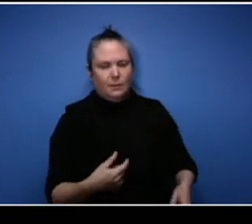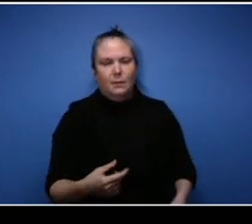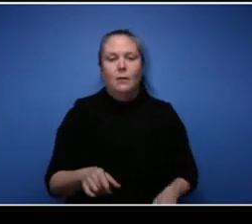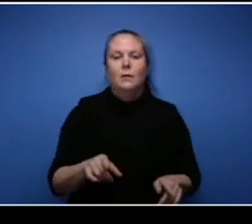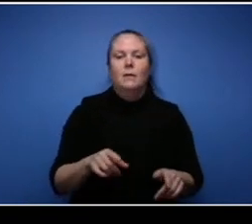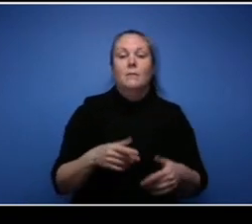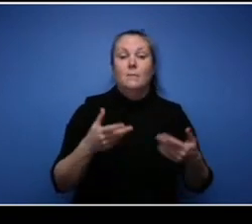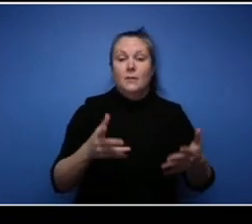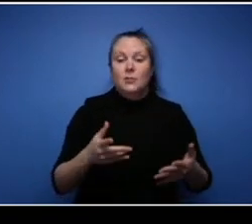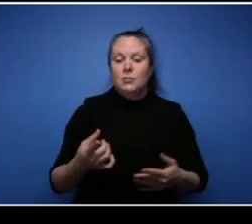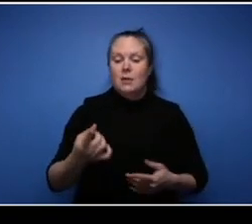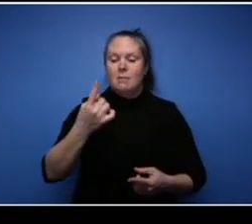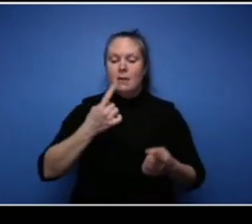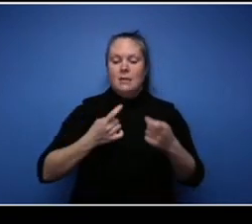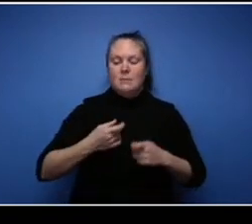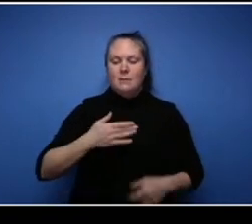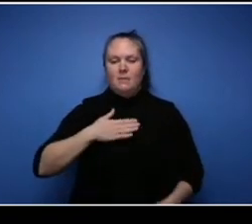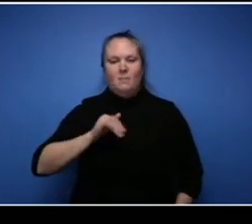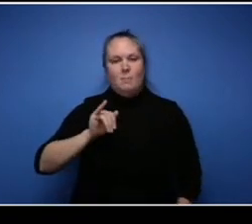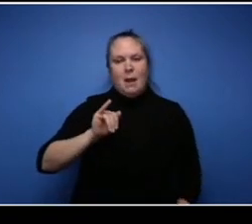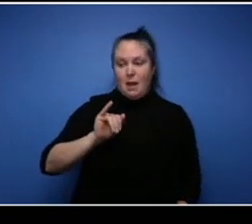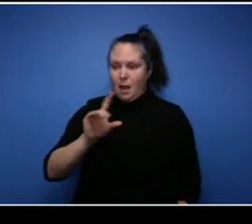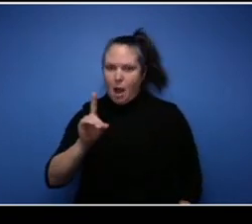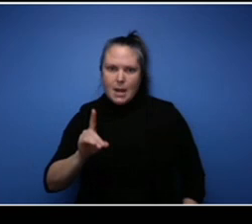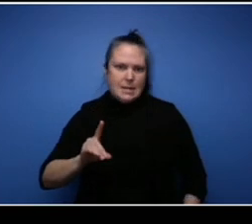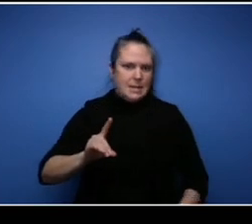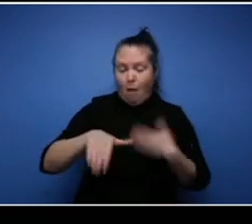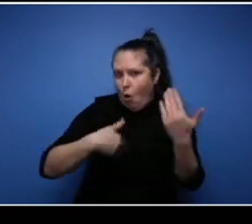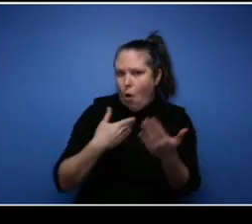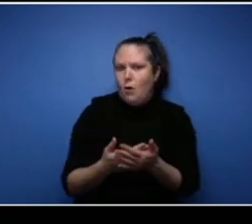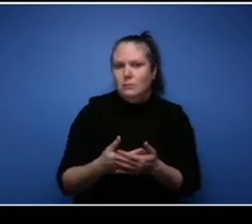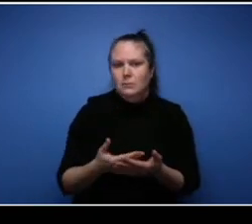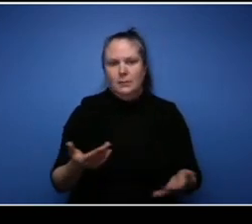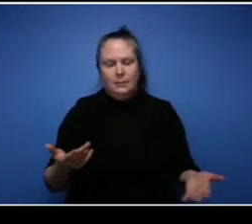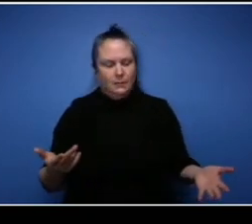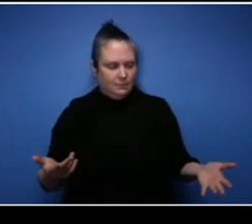10 years. I didn't go in there looking like this, I know it doesn't matter, but I didn't